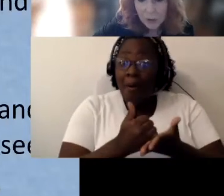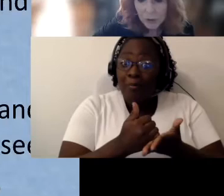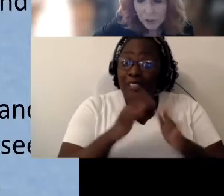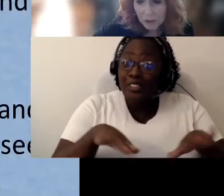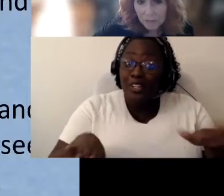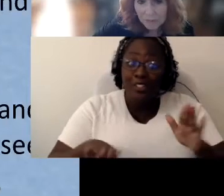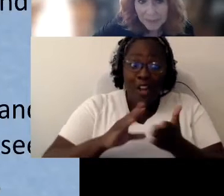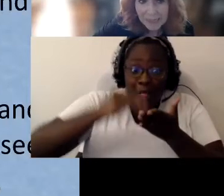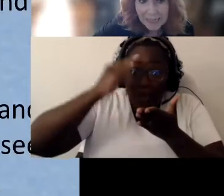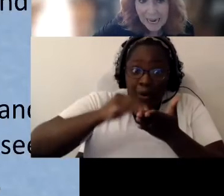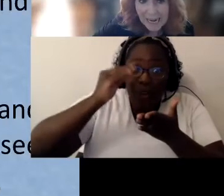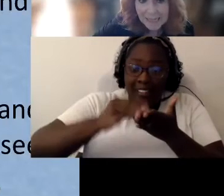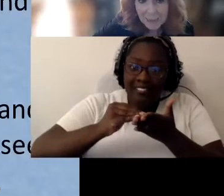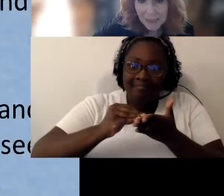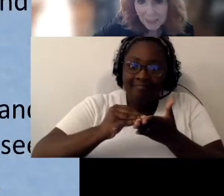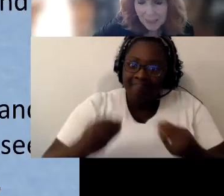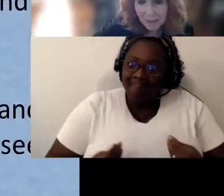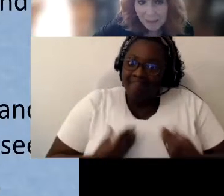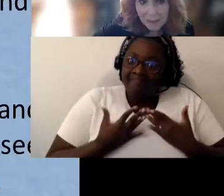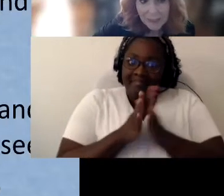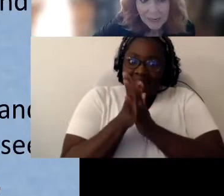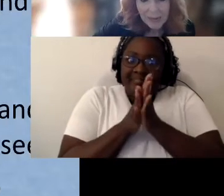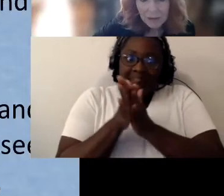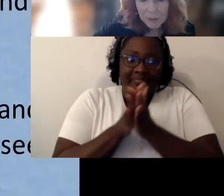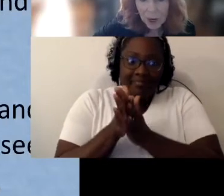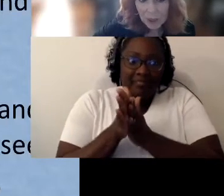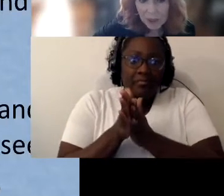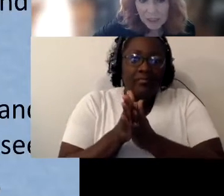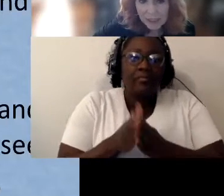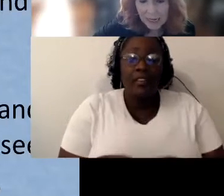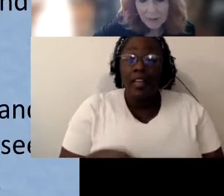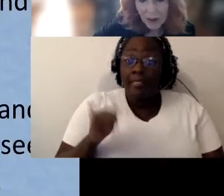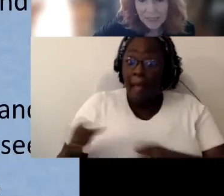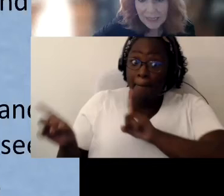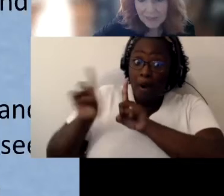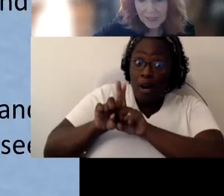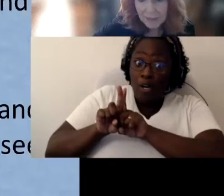Crucial meaning that it has to be there and those partners need to have highly developed